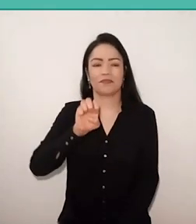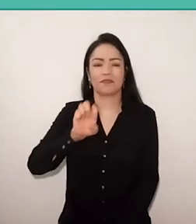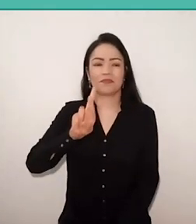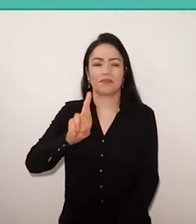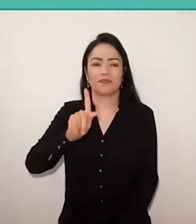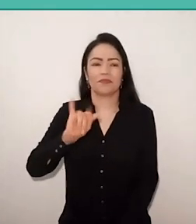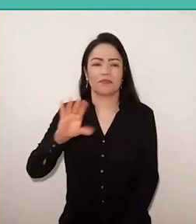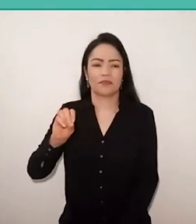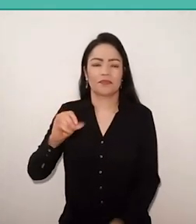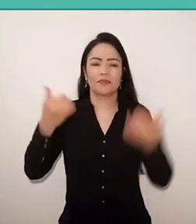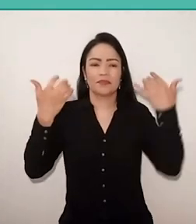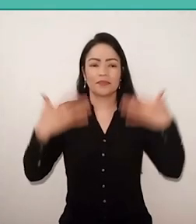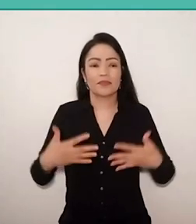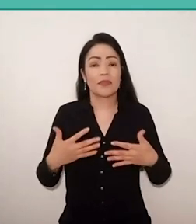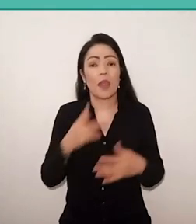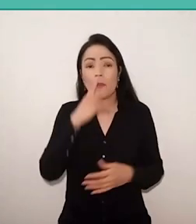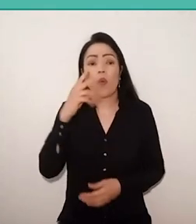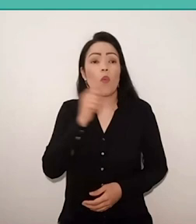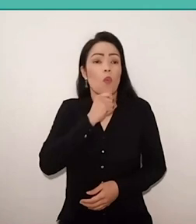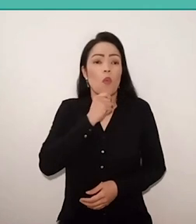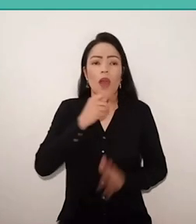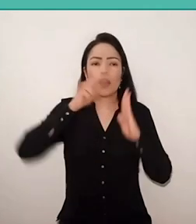from an absence of reading of his work.